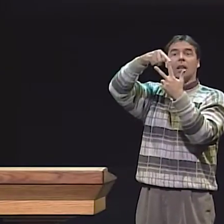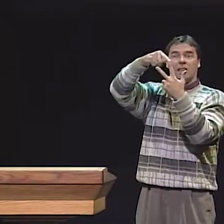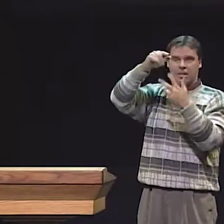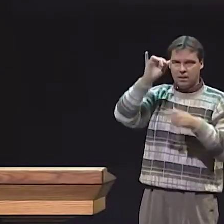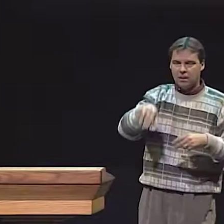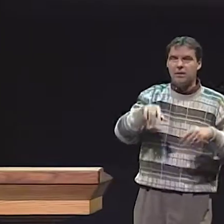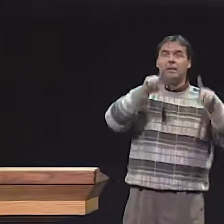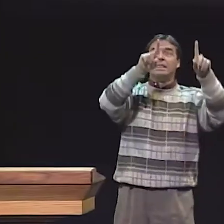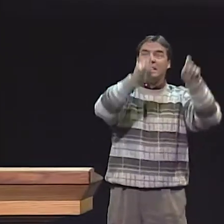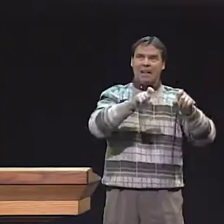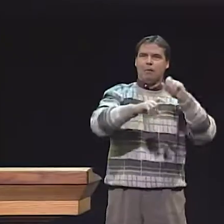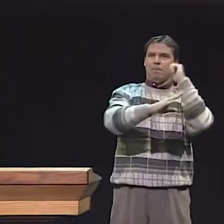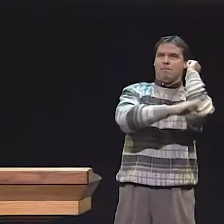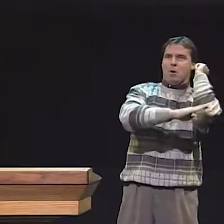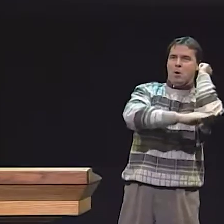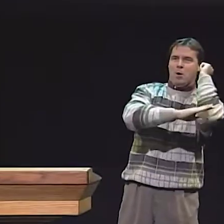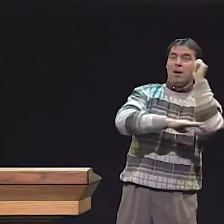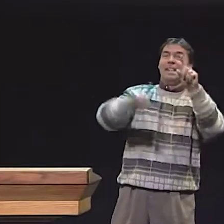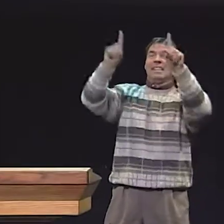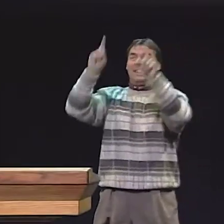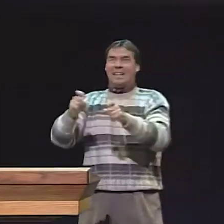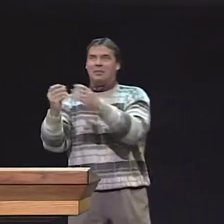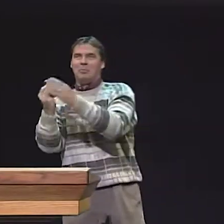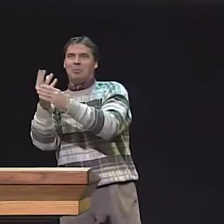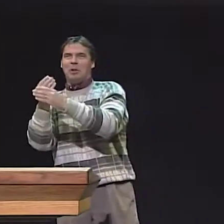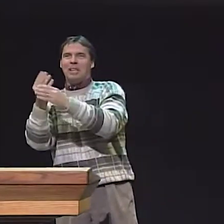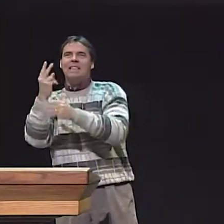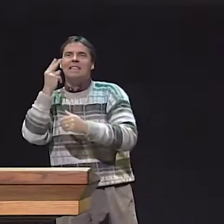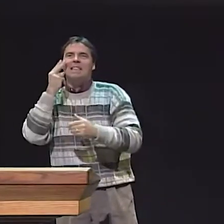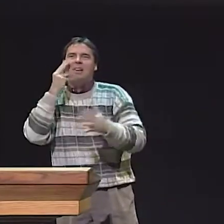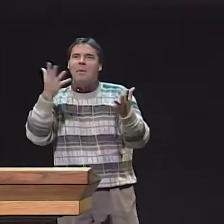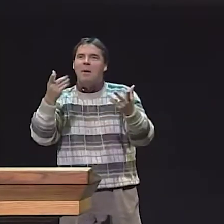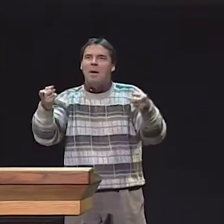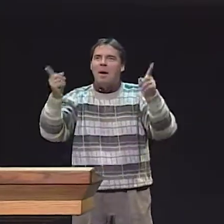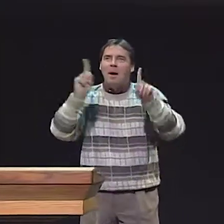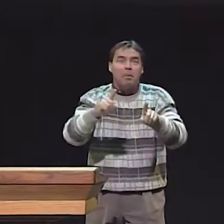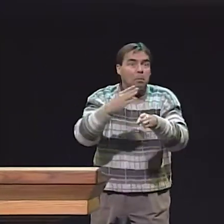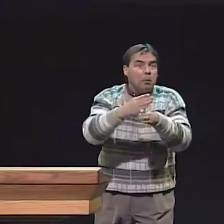THE CHILDREN WERE INVOLVED WITH THIS PROGRAM BOTH THE FIRST AND SECOND YEAR,